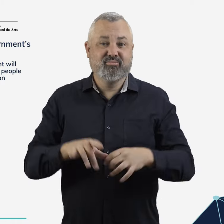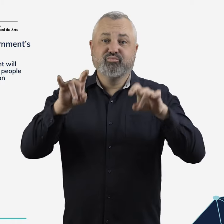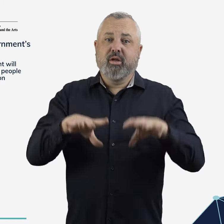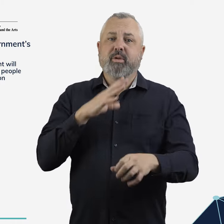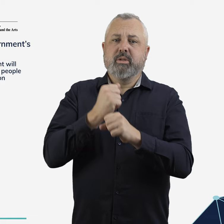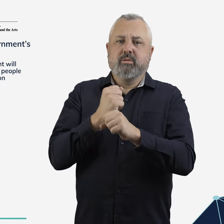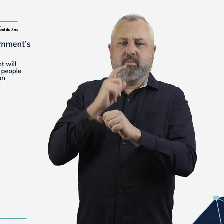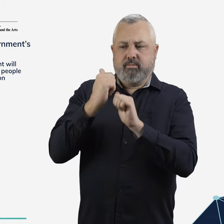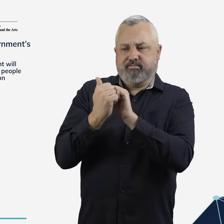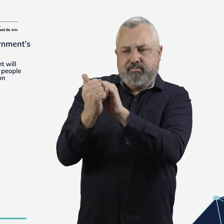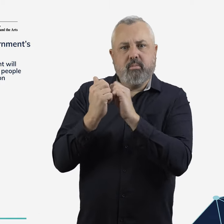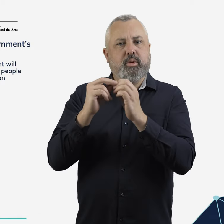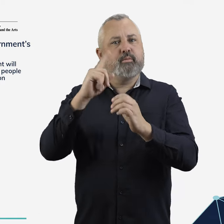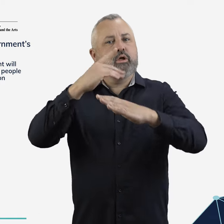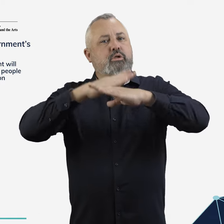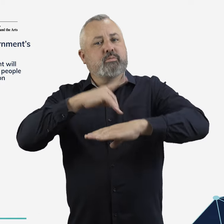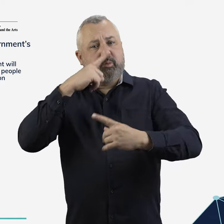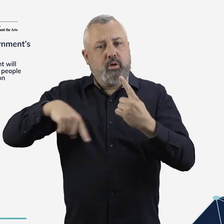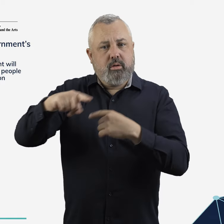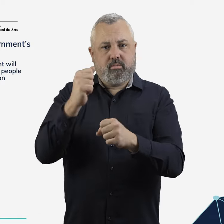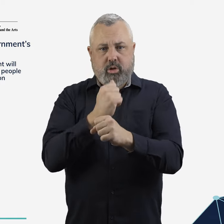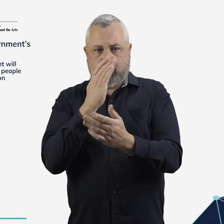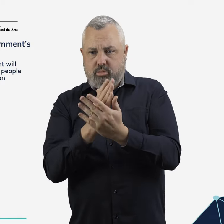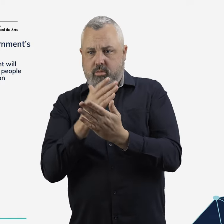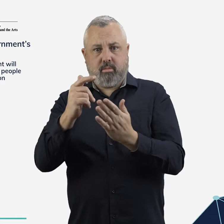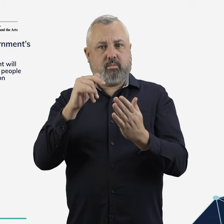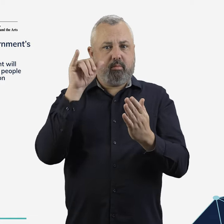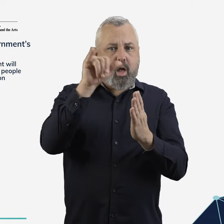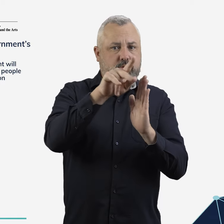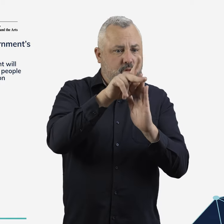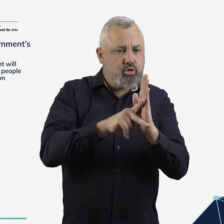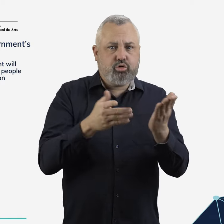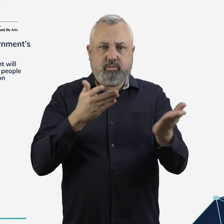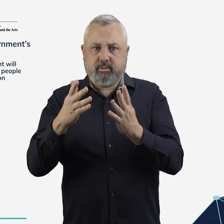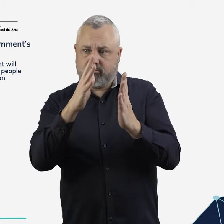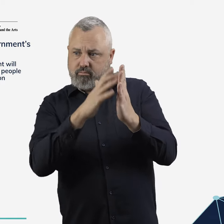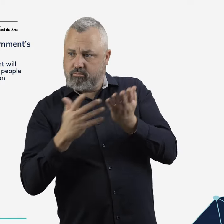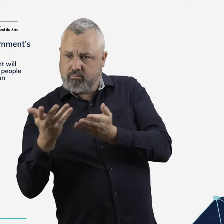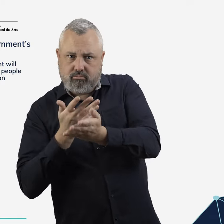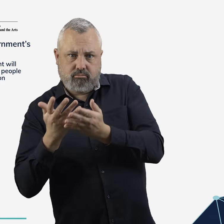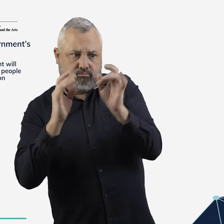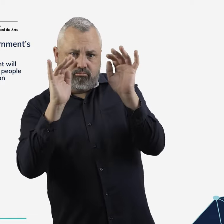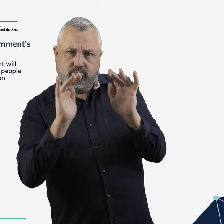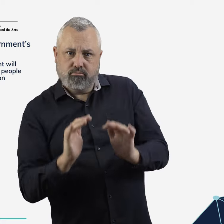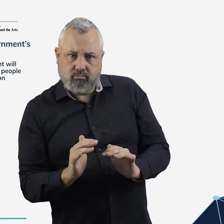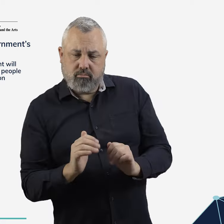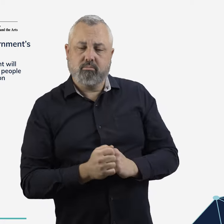The Australian Government is partnering with First Nations people to deliver aviation policies and services.